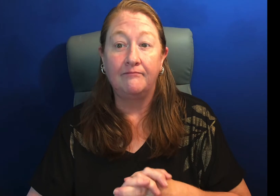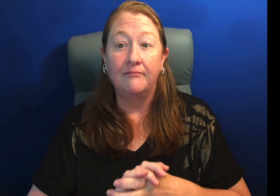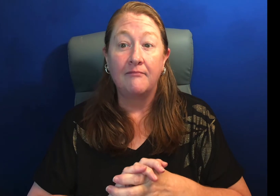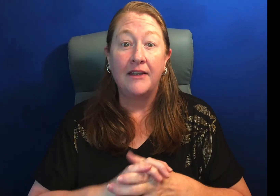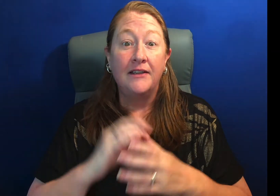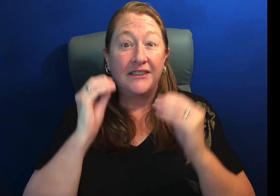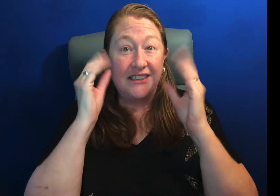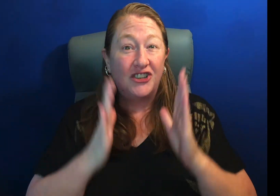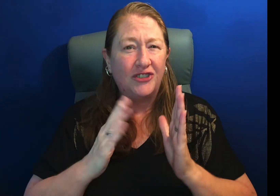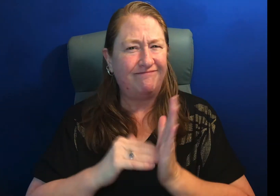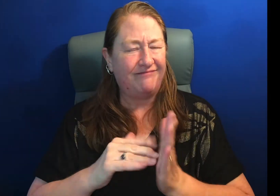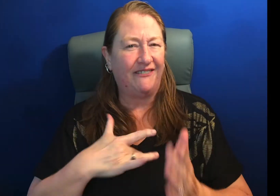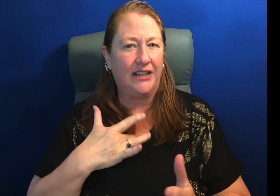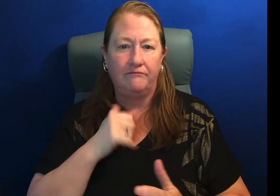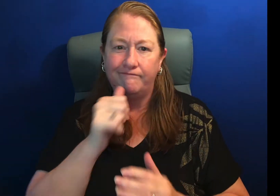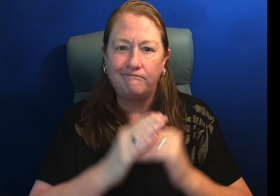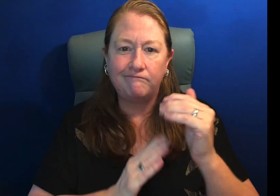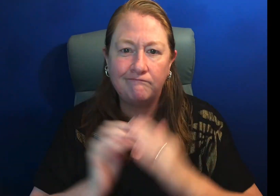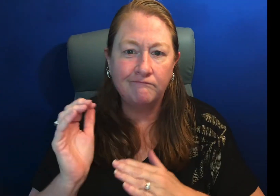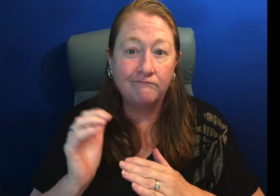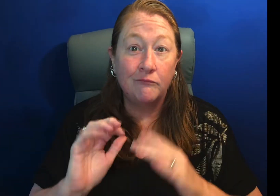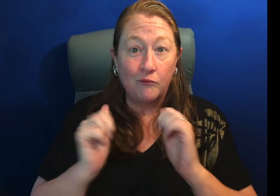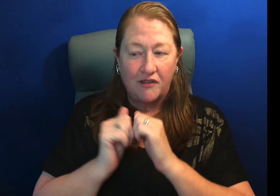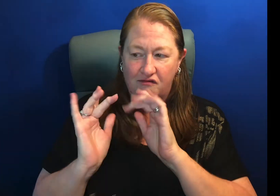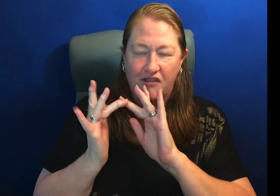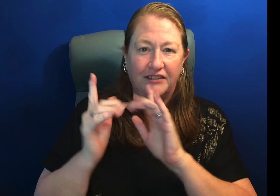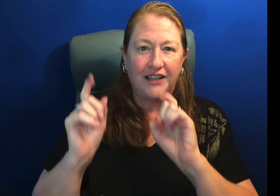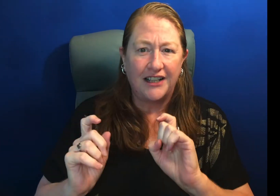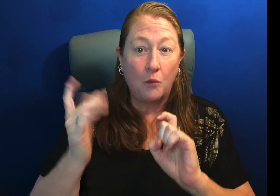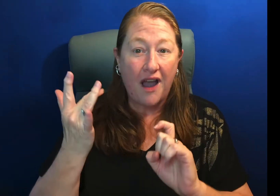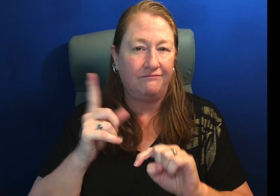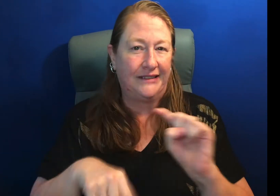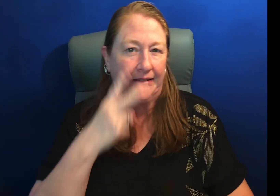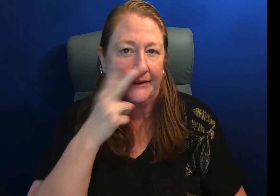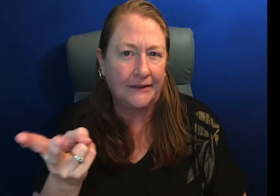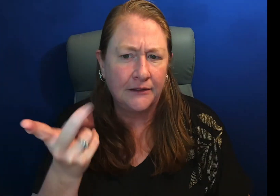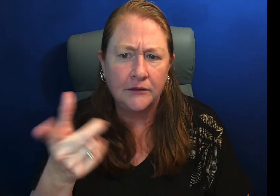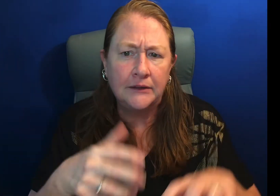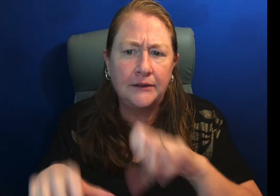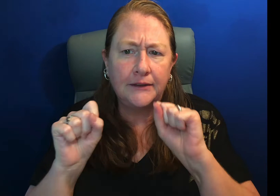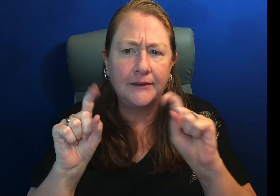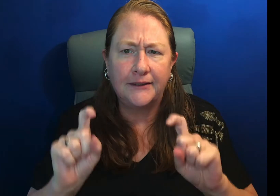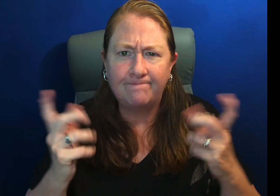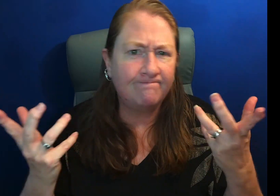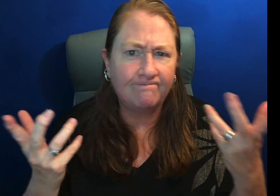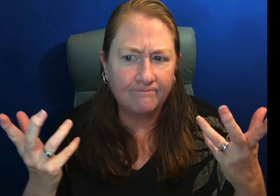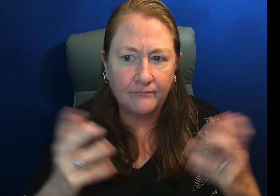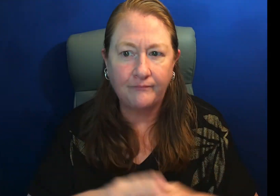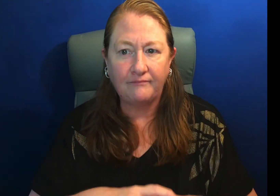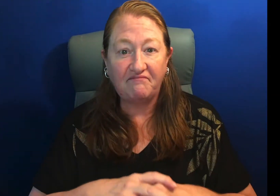Oftentimes, instructors do not feel comfortable with online tests where they cannot see the students taking the test.